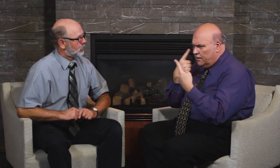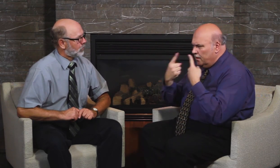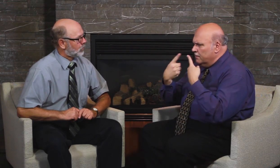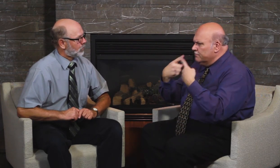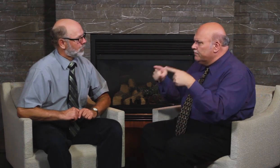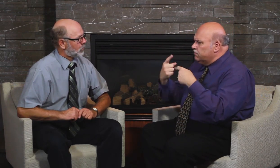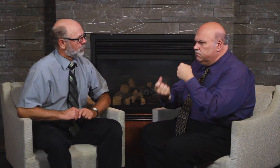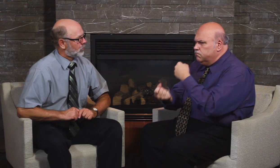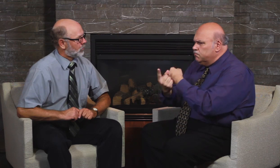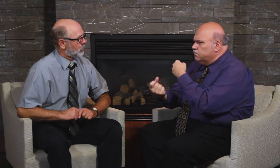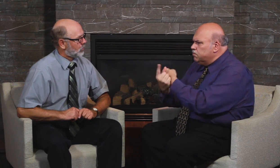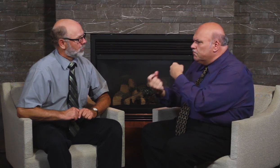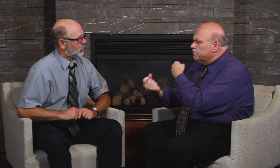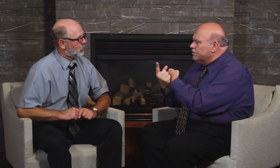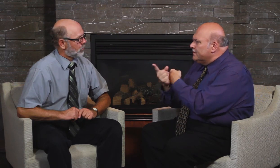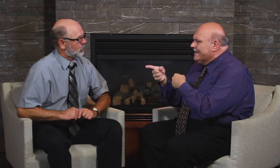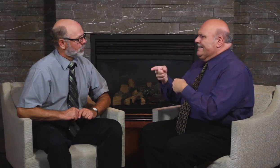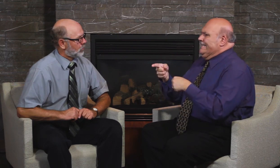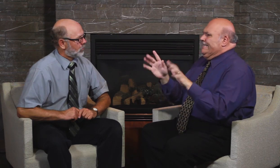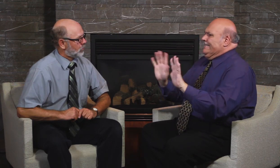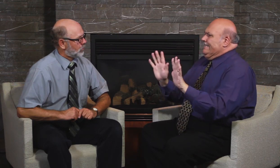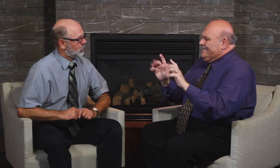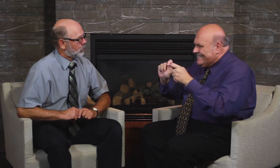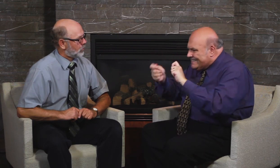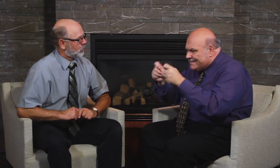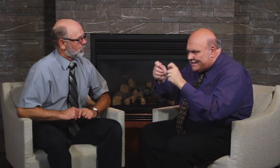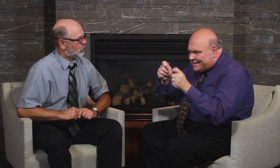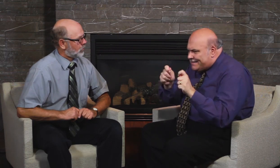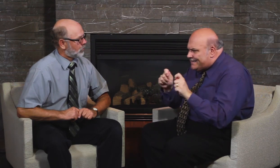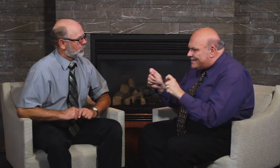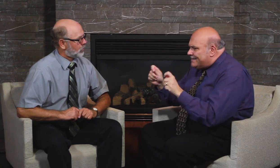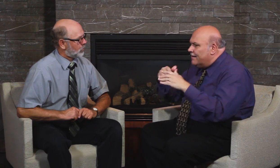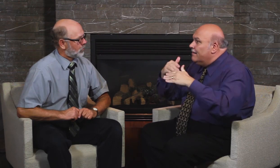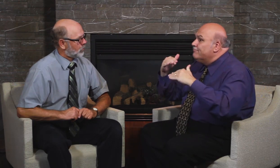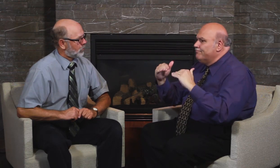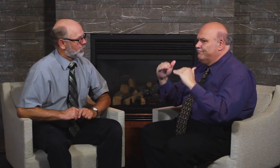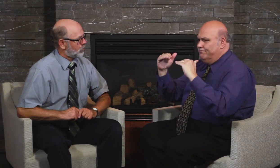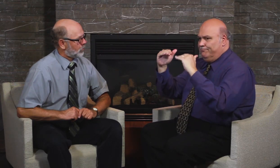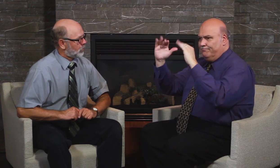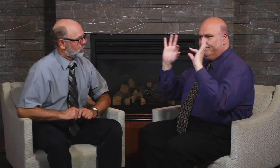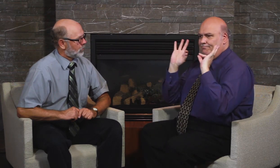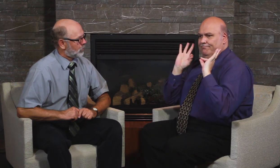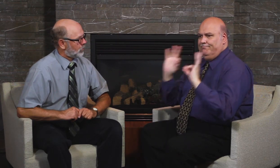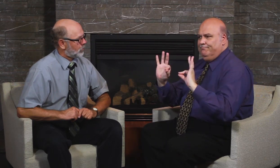and you have seen many situations that you wished to fix. What do you think we